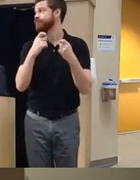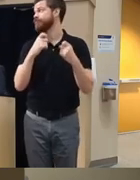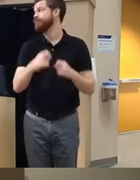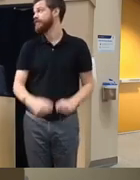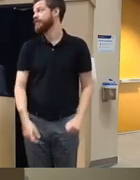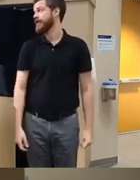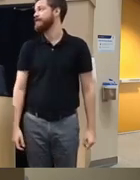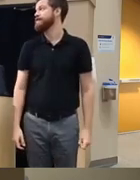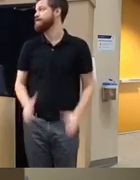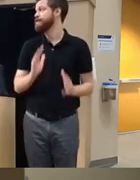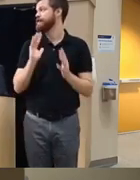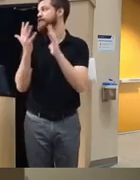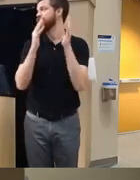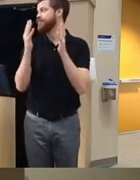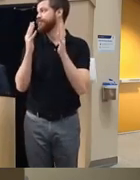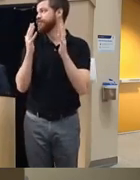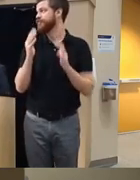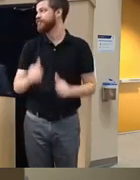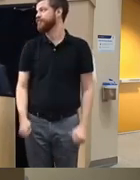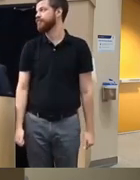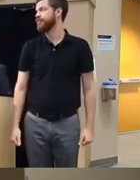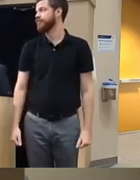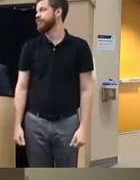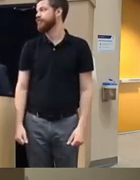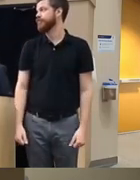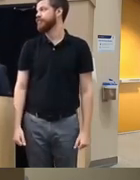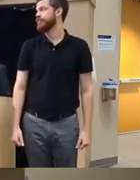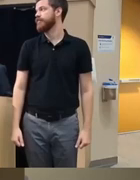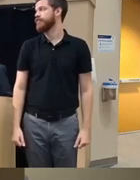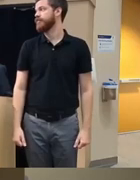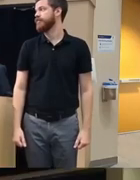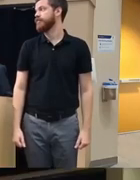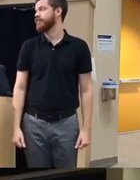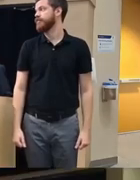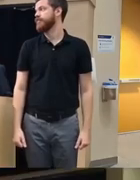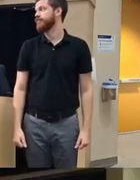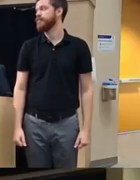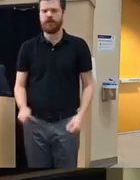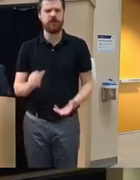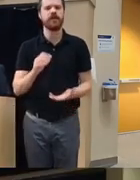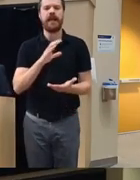to interact with you a little more now you know overall we don't know if this is a solution or not